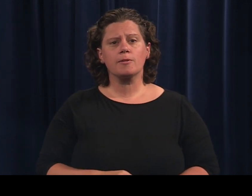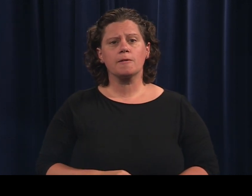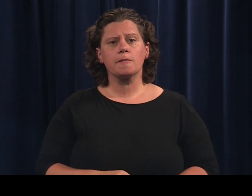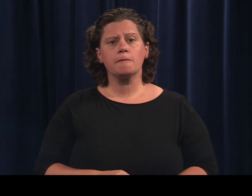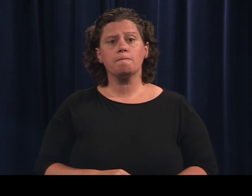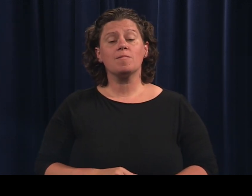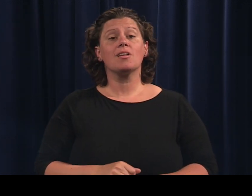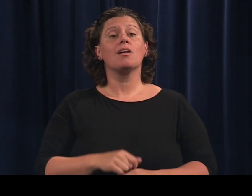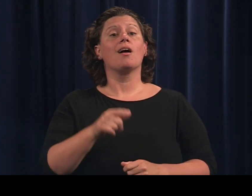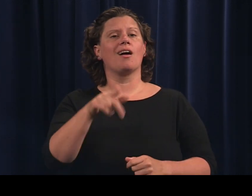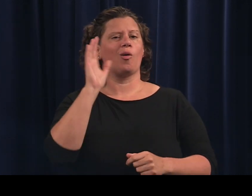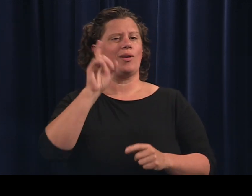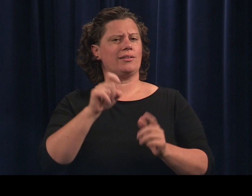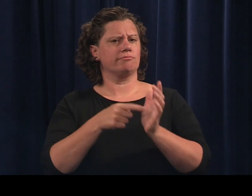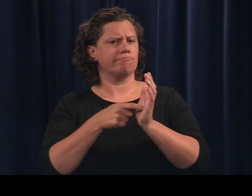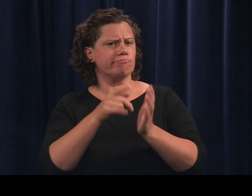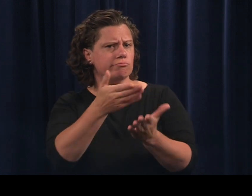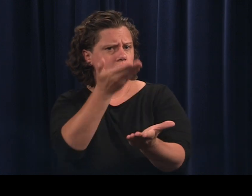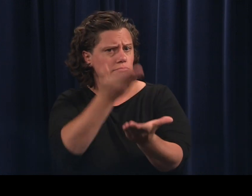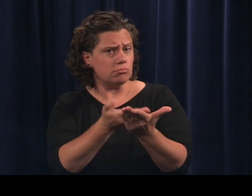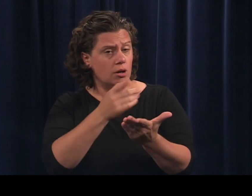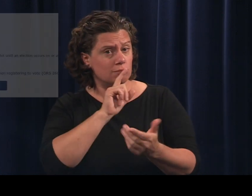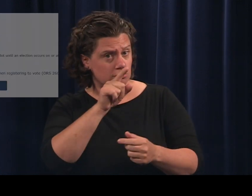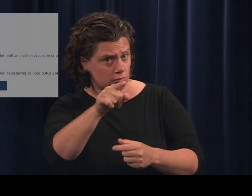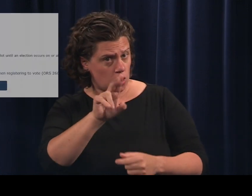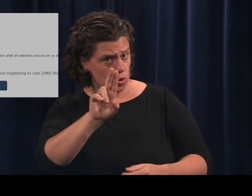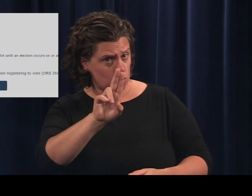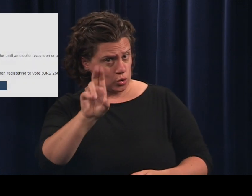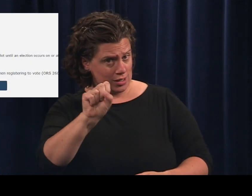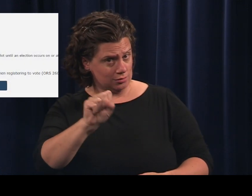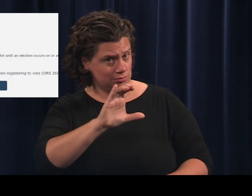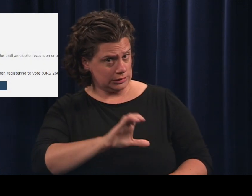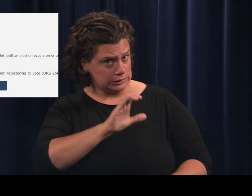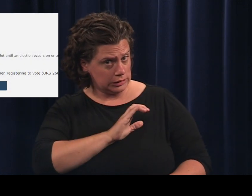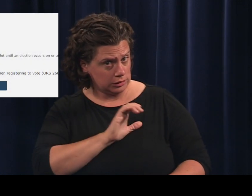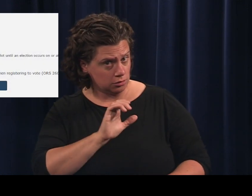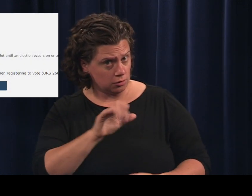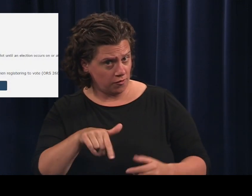You will be asked to verify that you are a